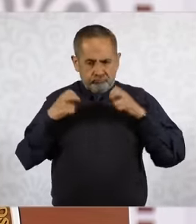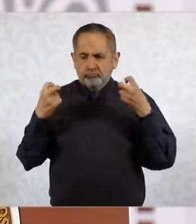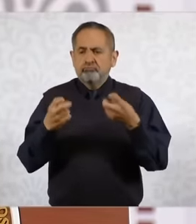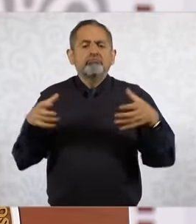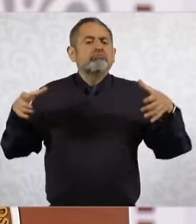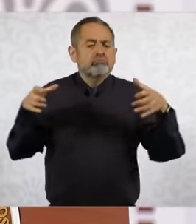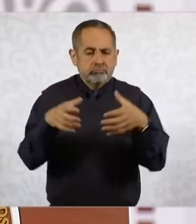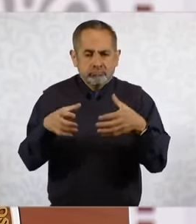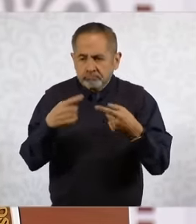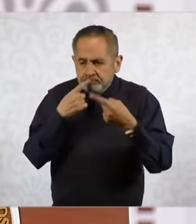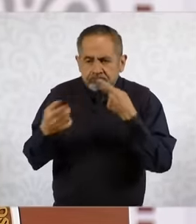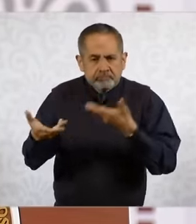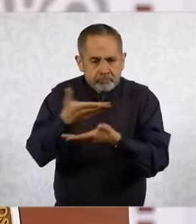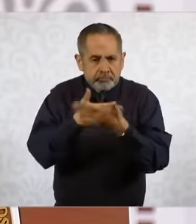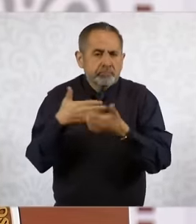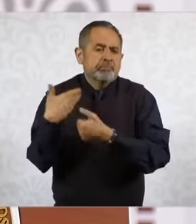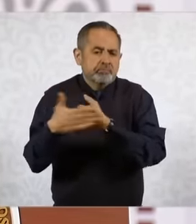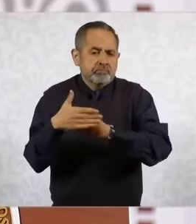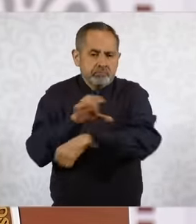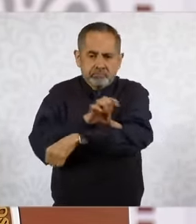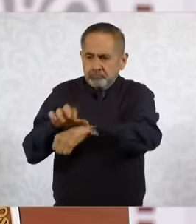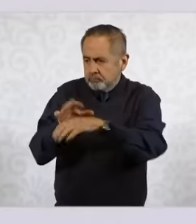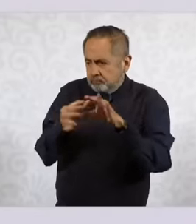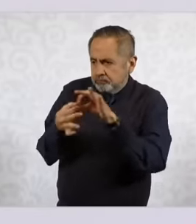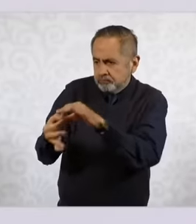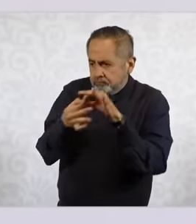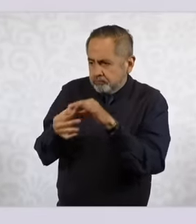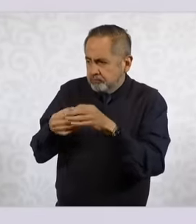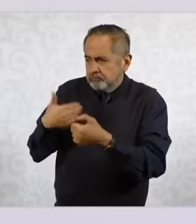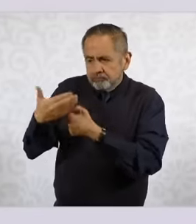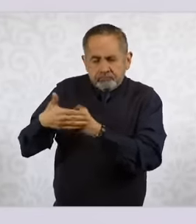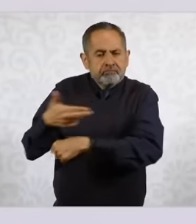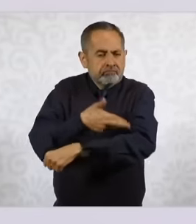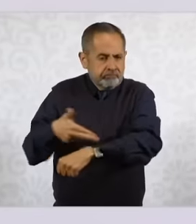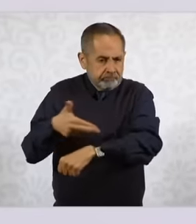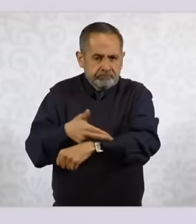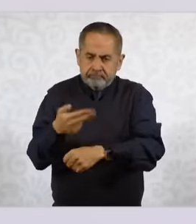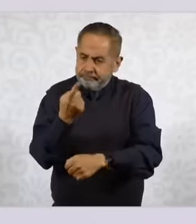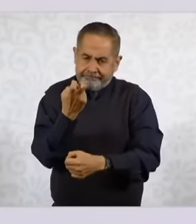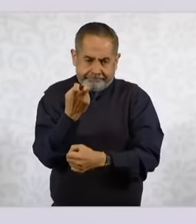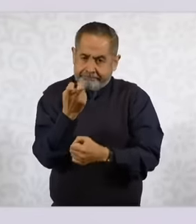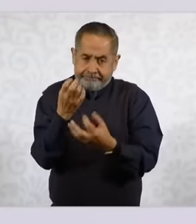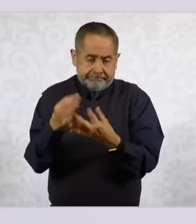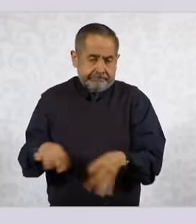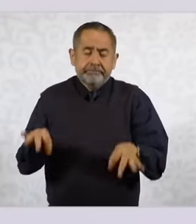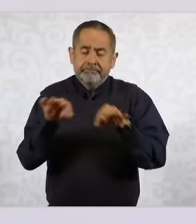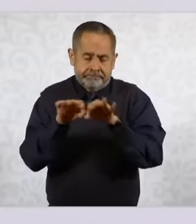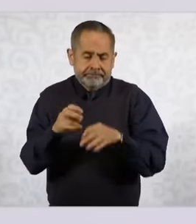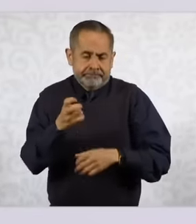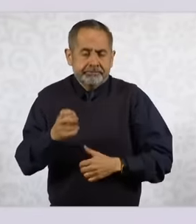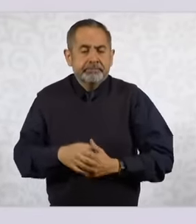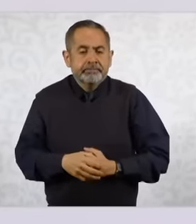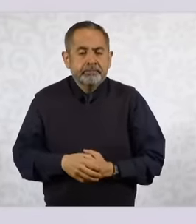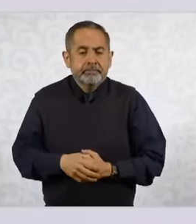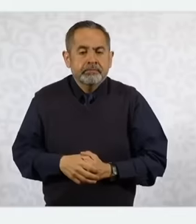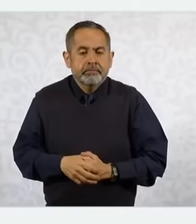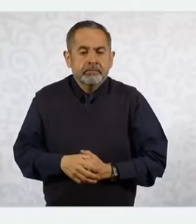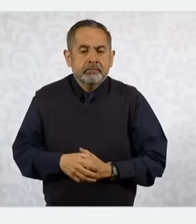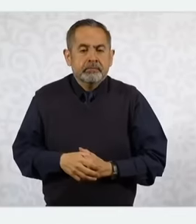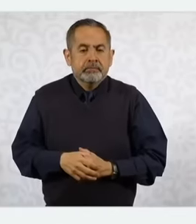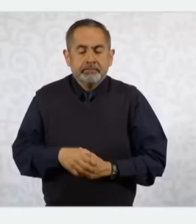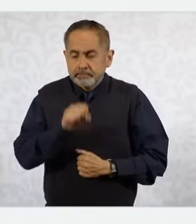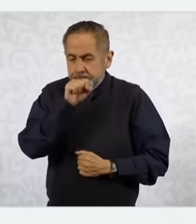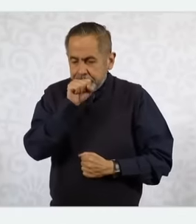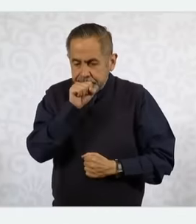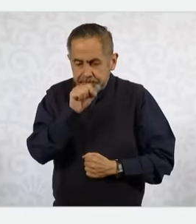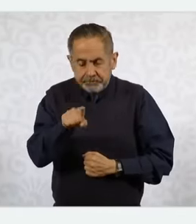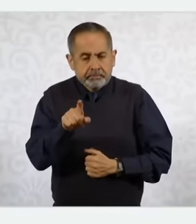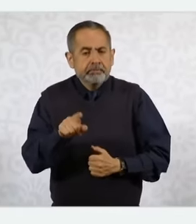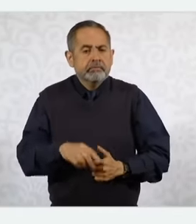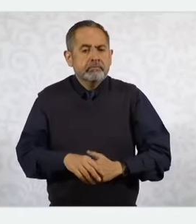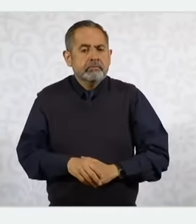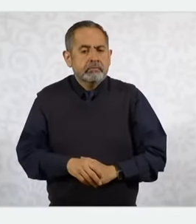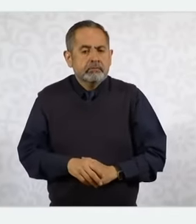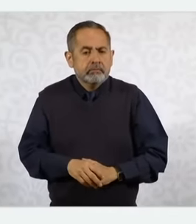the coordination that we are going to establish. That is something important and also, well, the analysis